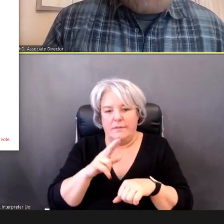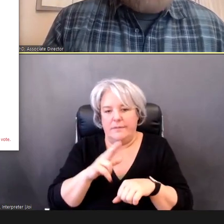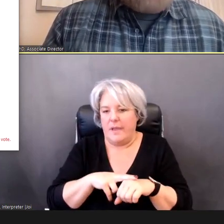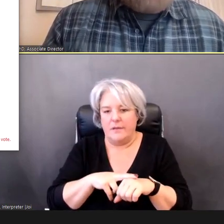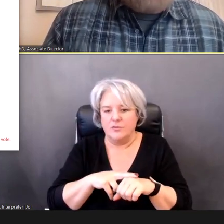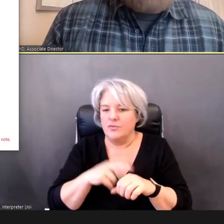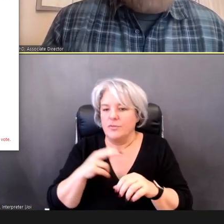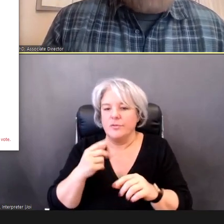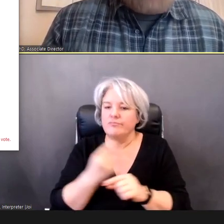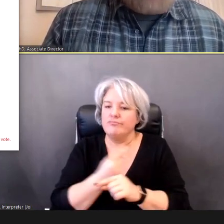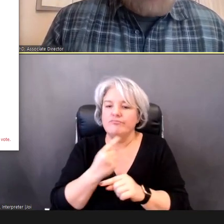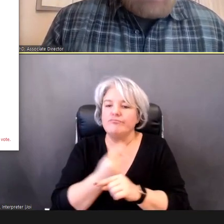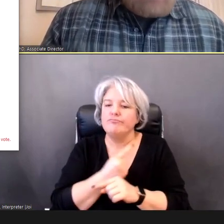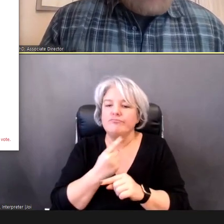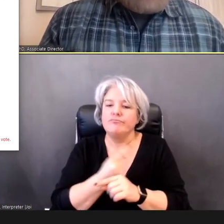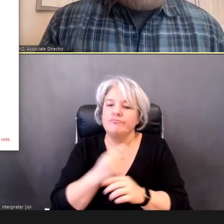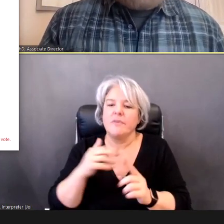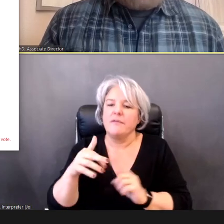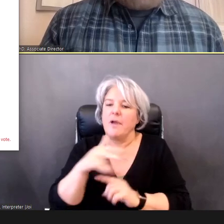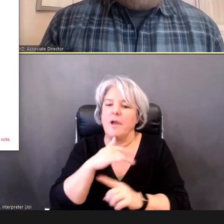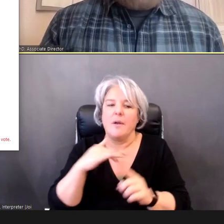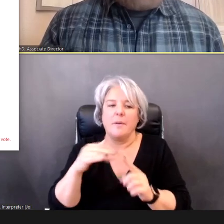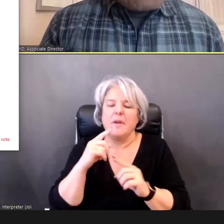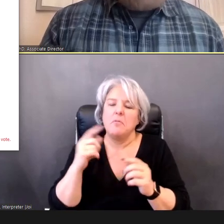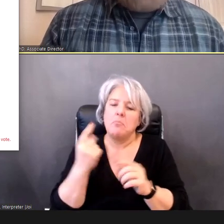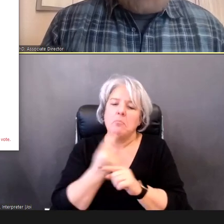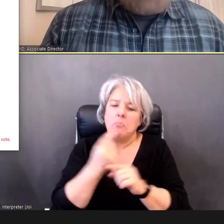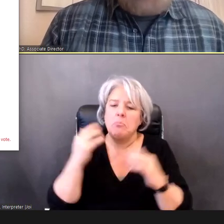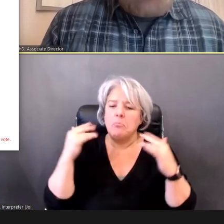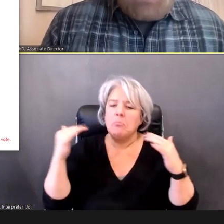And, you know, -- if you don't have a device, that you feel good about